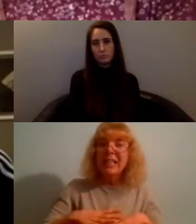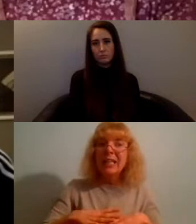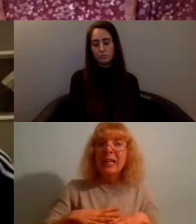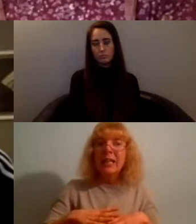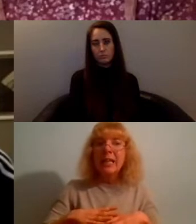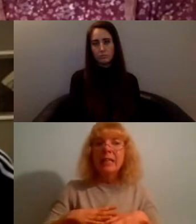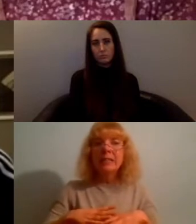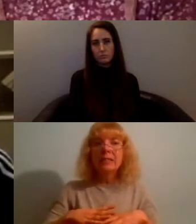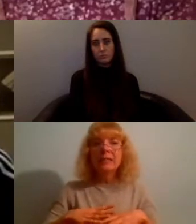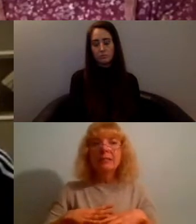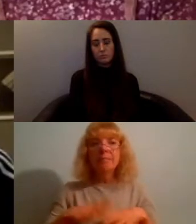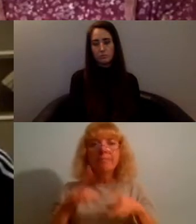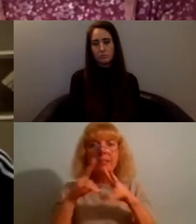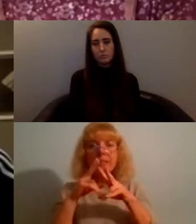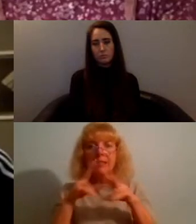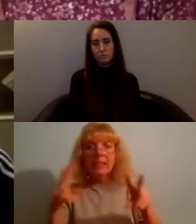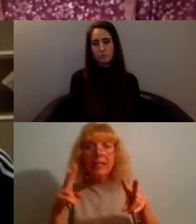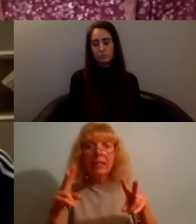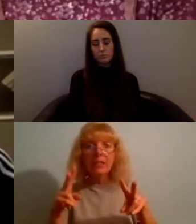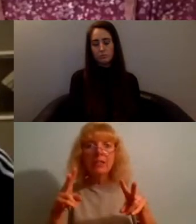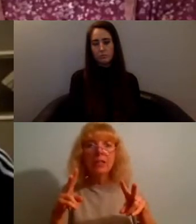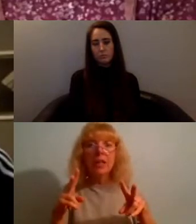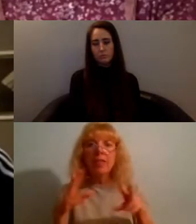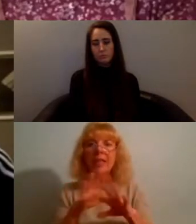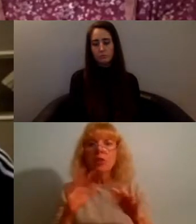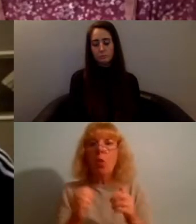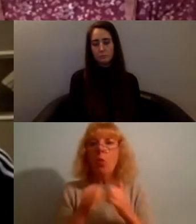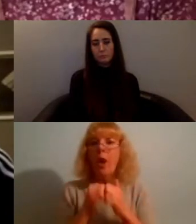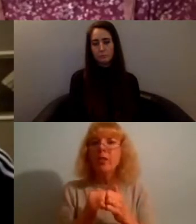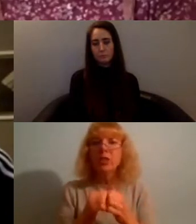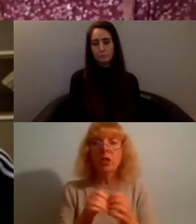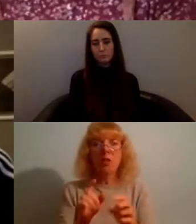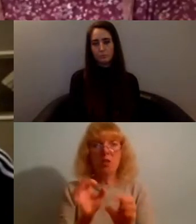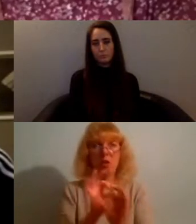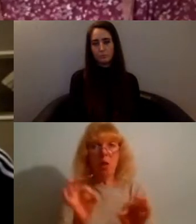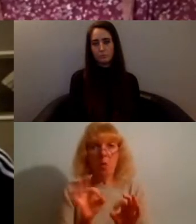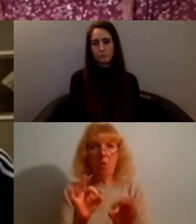it's not worth anything apart from to yourself you know but actually it's worth a lot it's